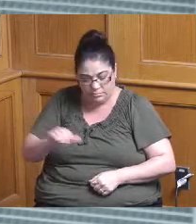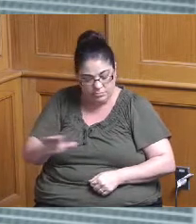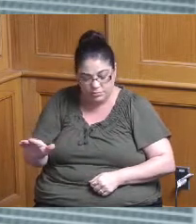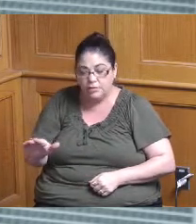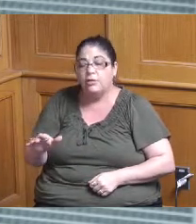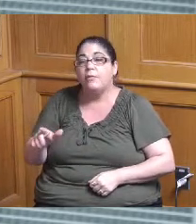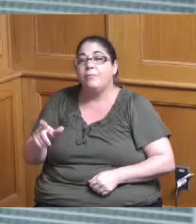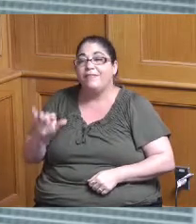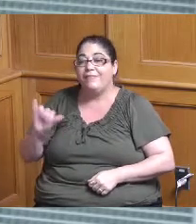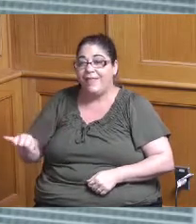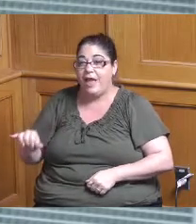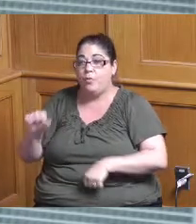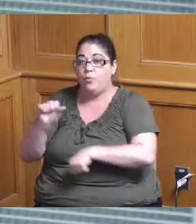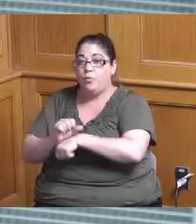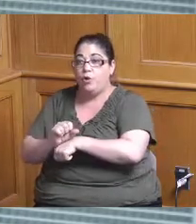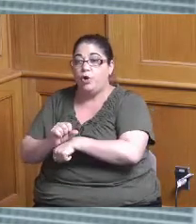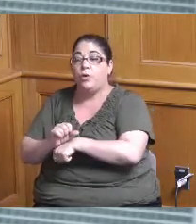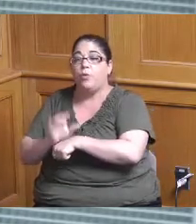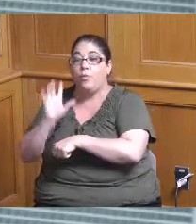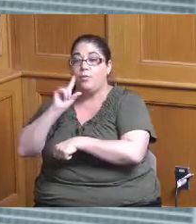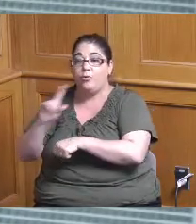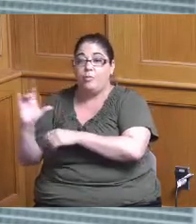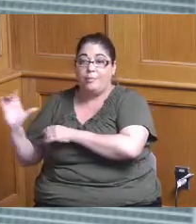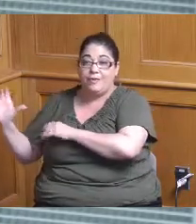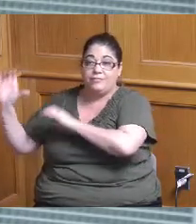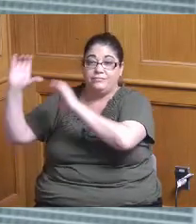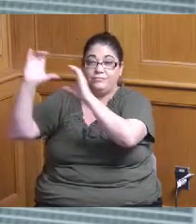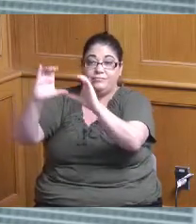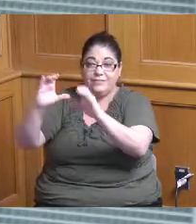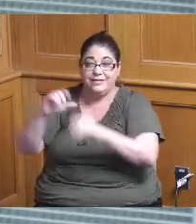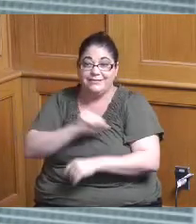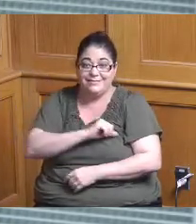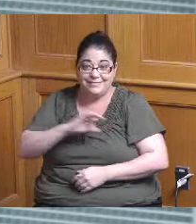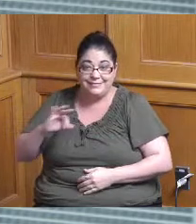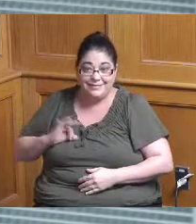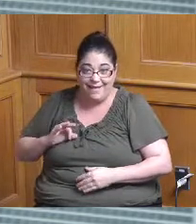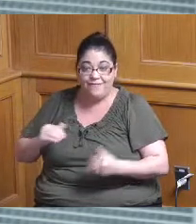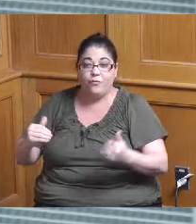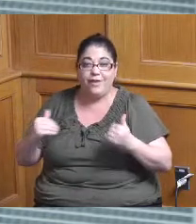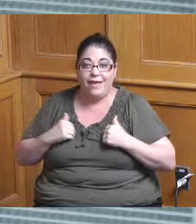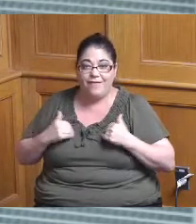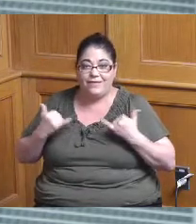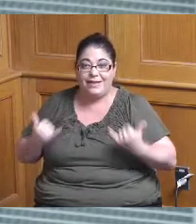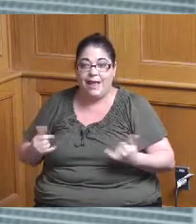that work performed by it's actually we have existing staff they're just not really managing